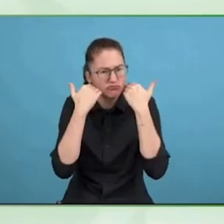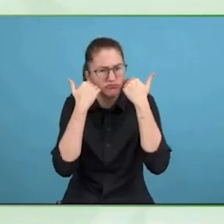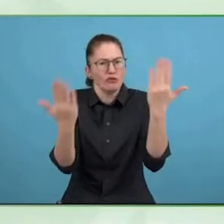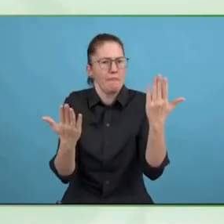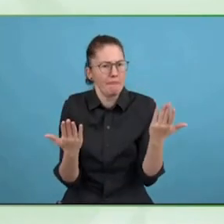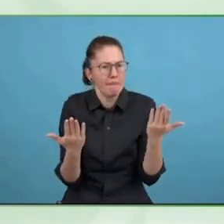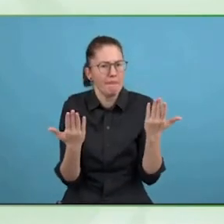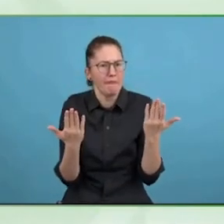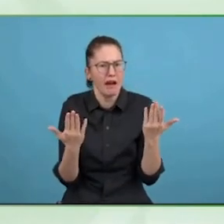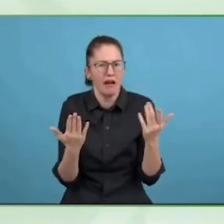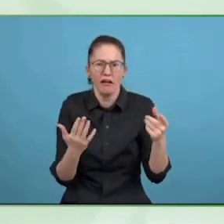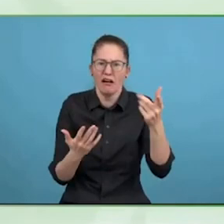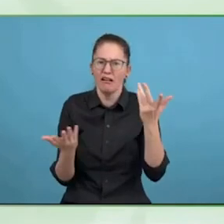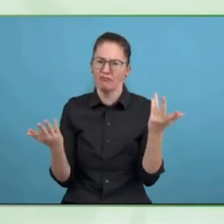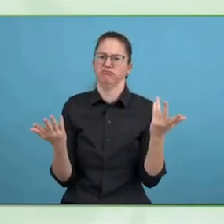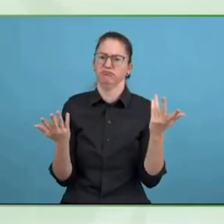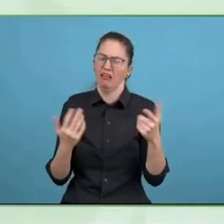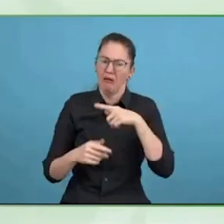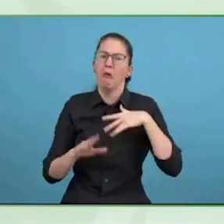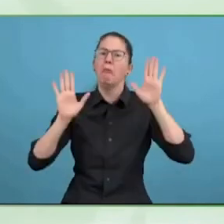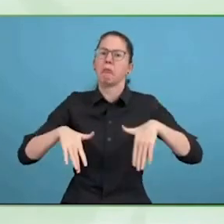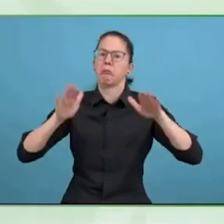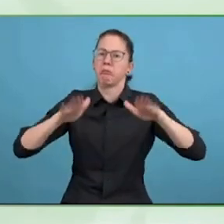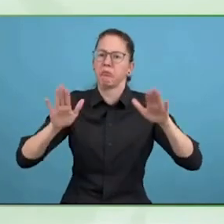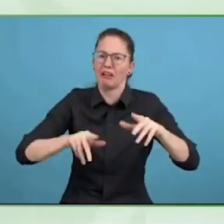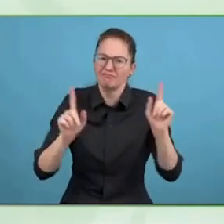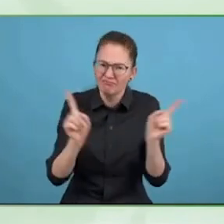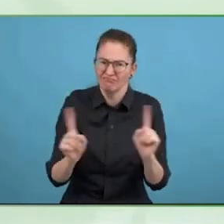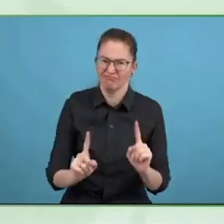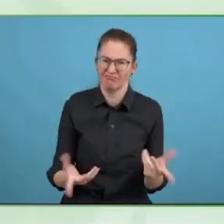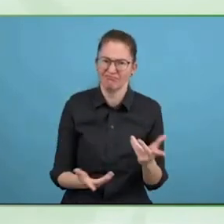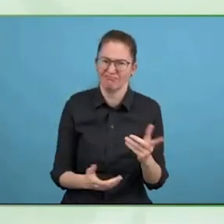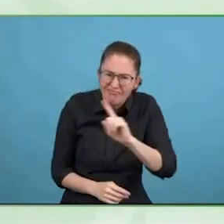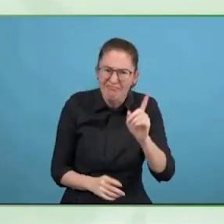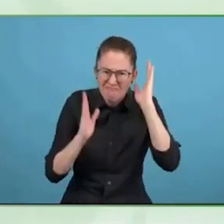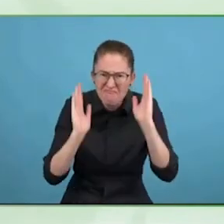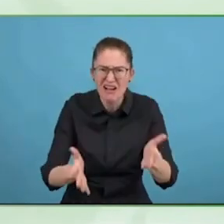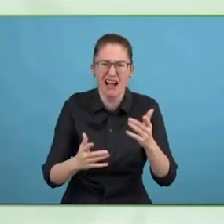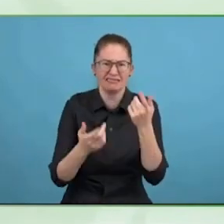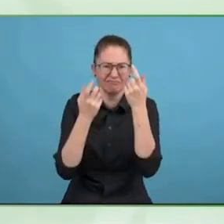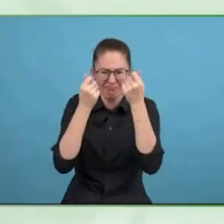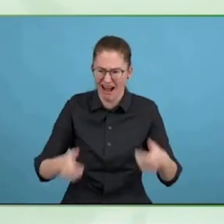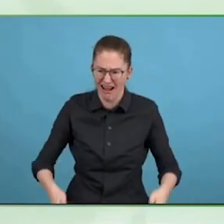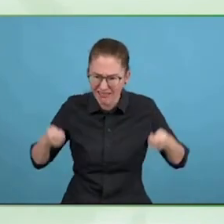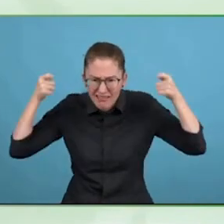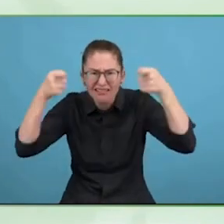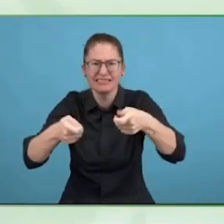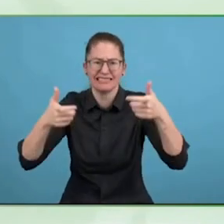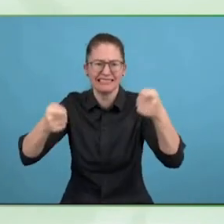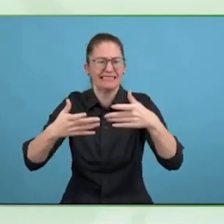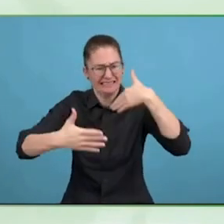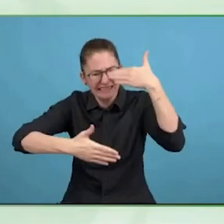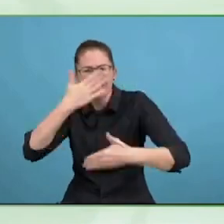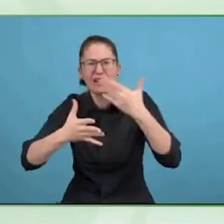What I would say, as a personal takeaway, is that, what we must